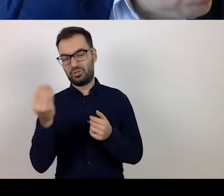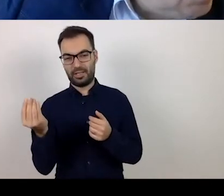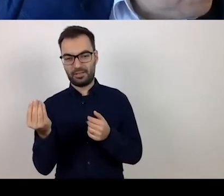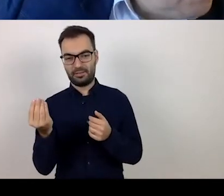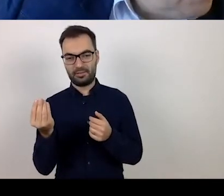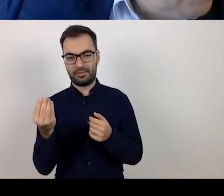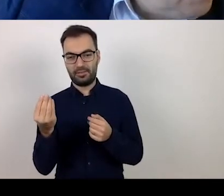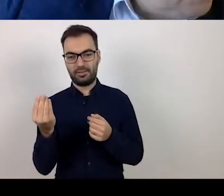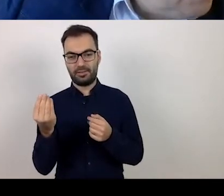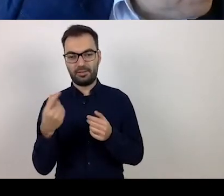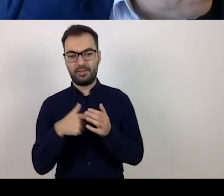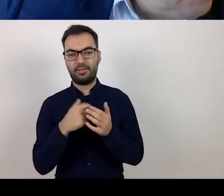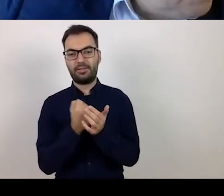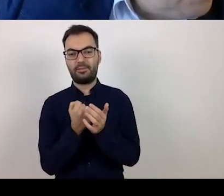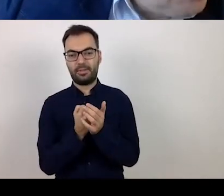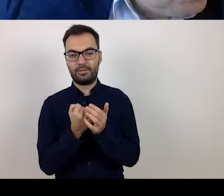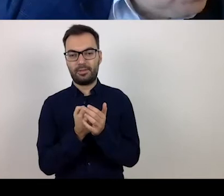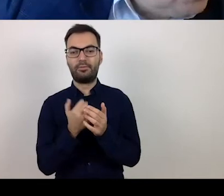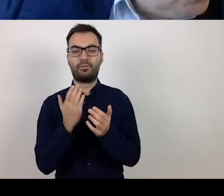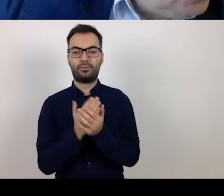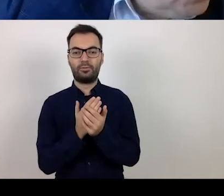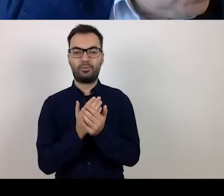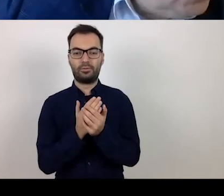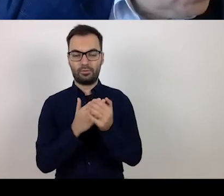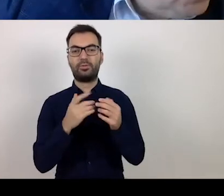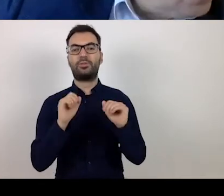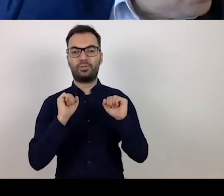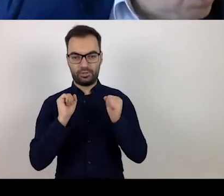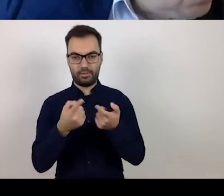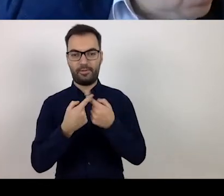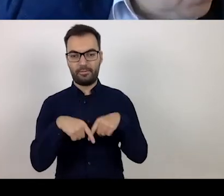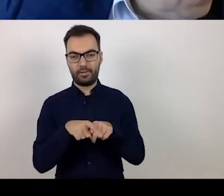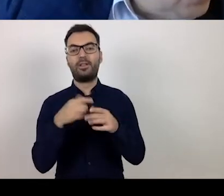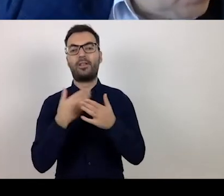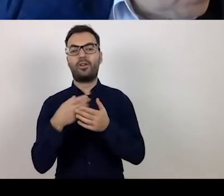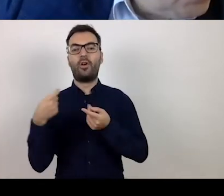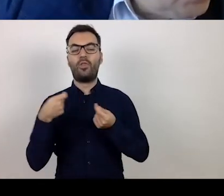these subsidies for entrepreneurs were launched.